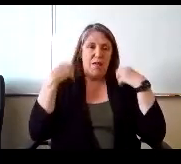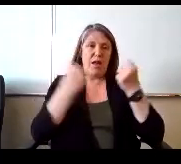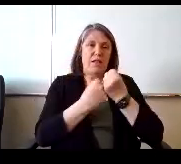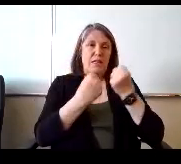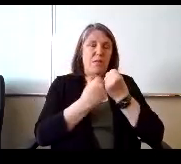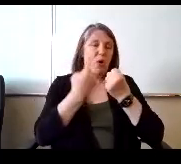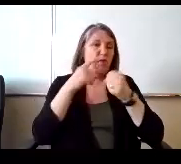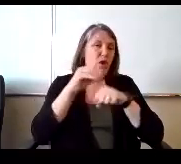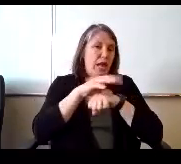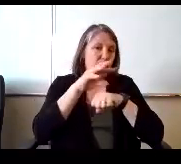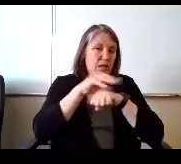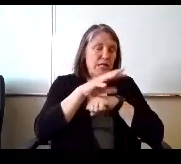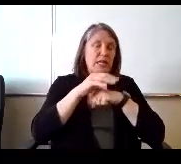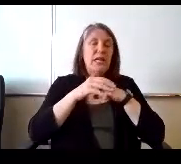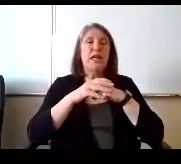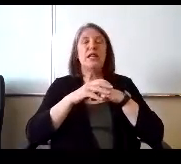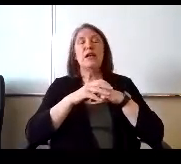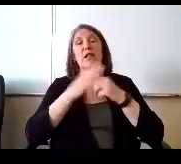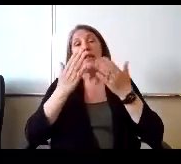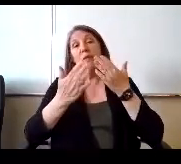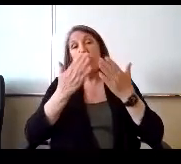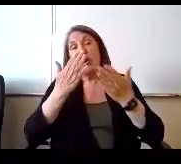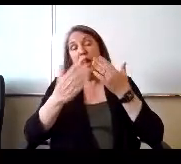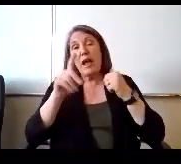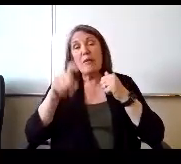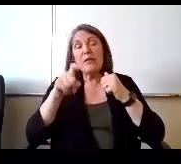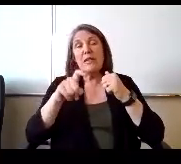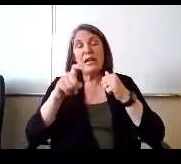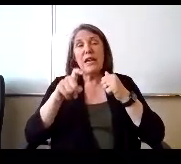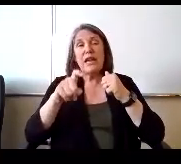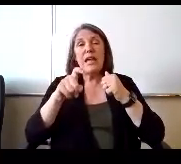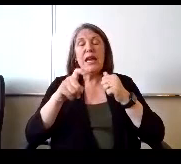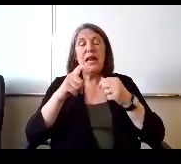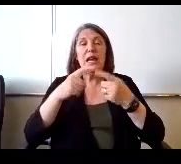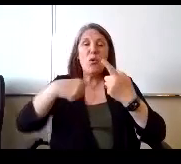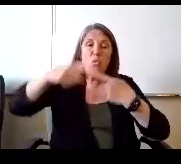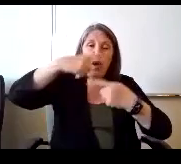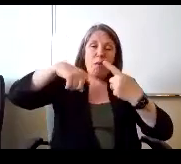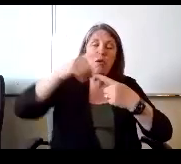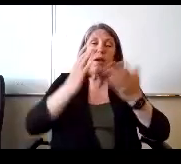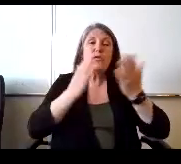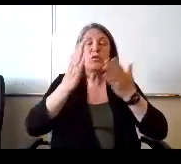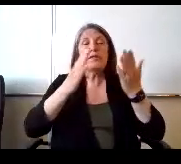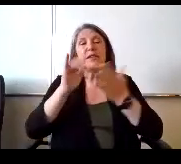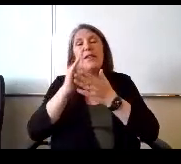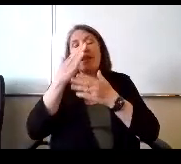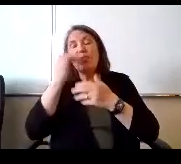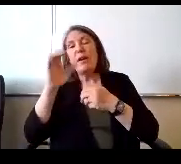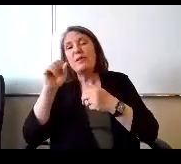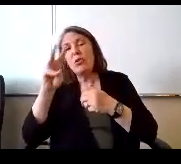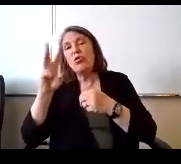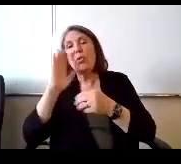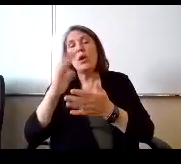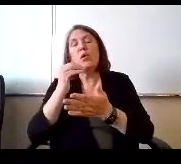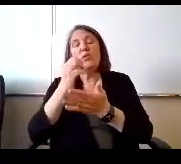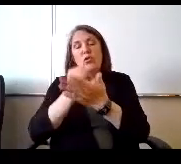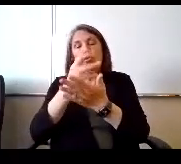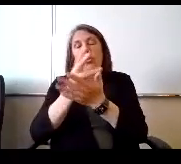perhaps need wrap around services, and that's why a social worker will be available to support families as well,